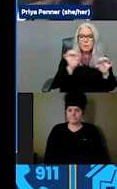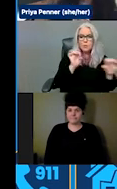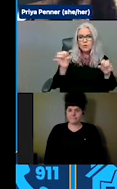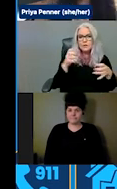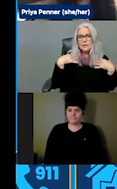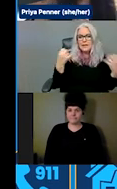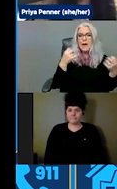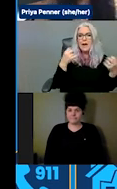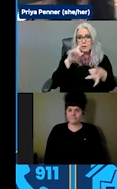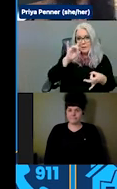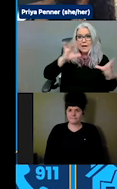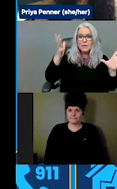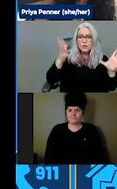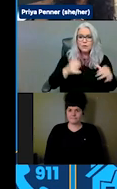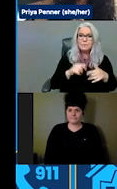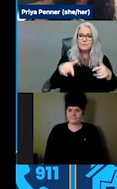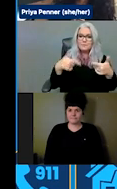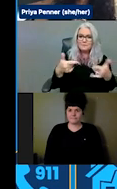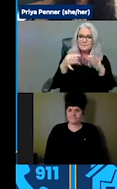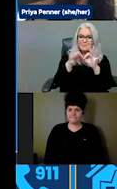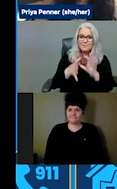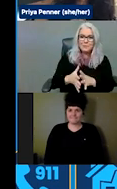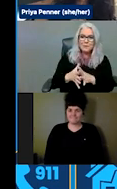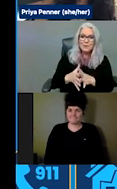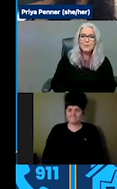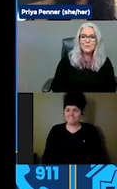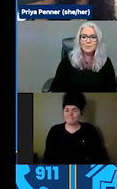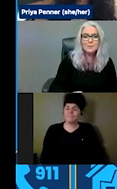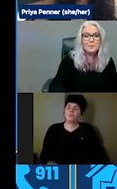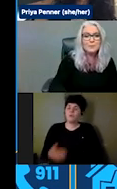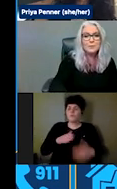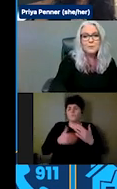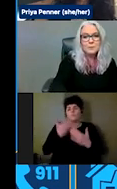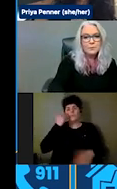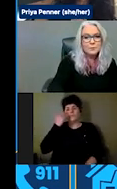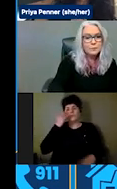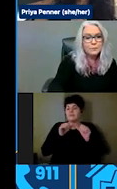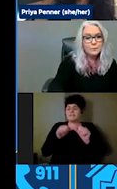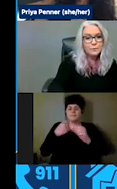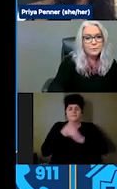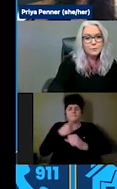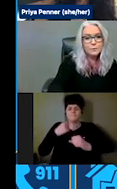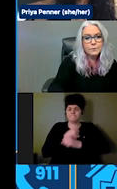something we all well know and continue to advocate and fight for. We saw the impact at the onset and throughout